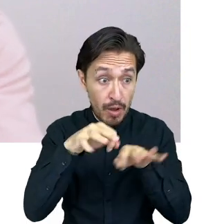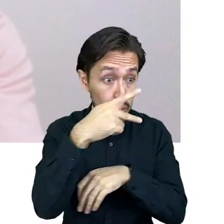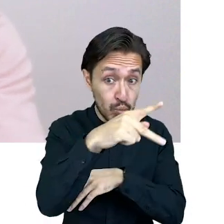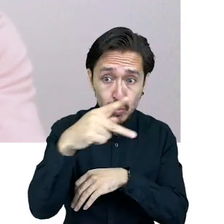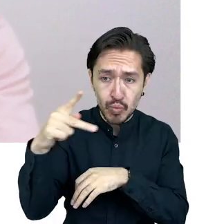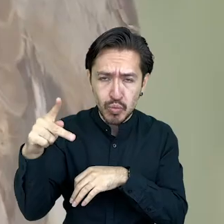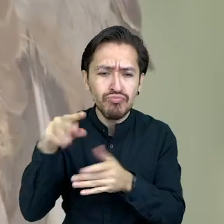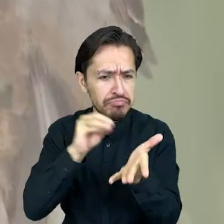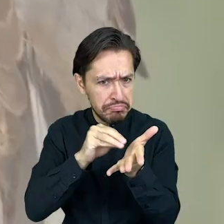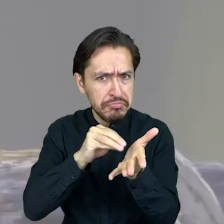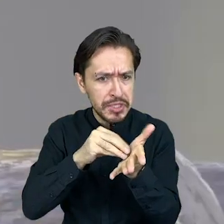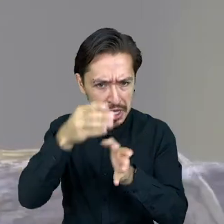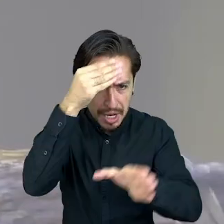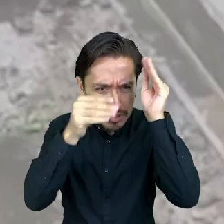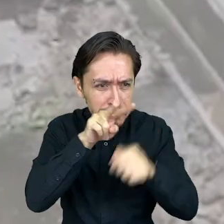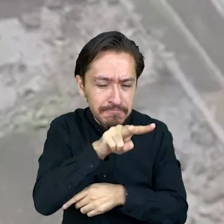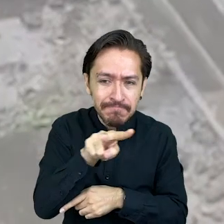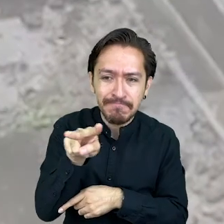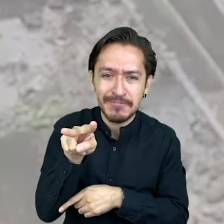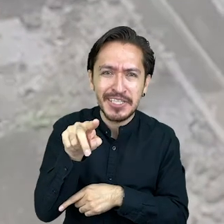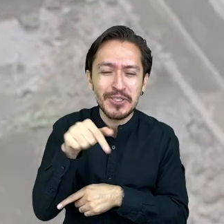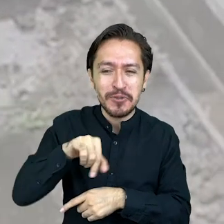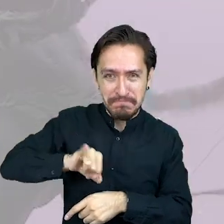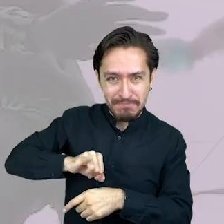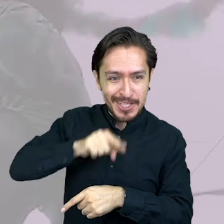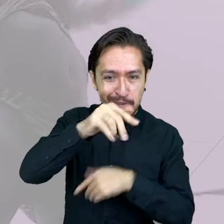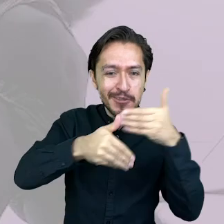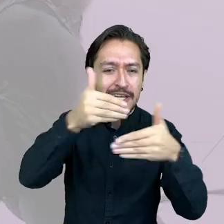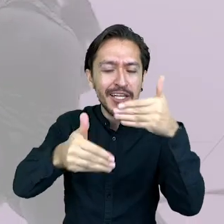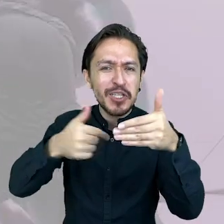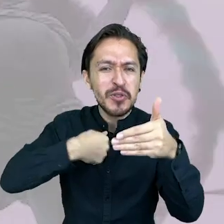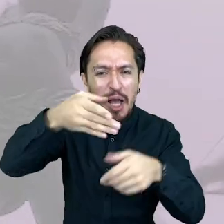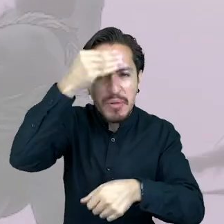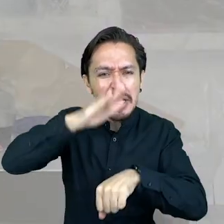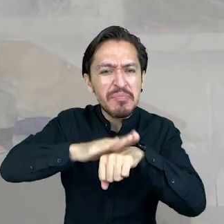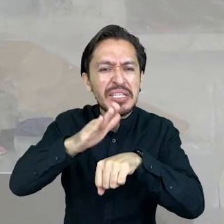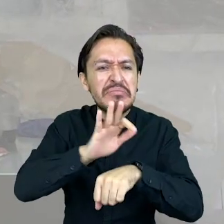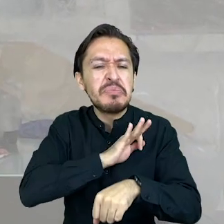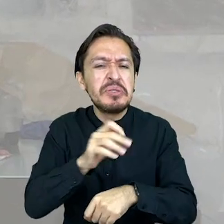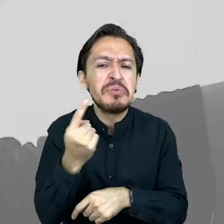I am anxious to see how they continue to create and to discover what I can learn from them.